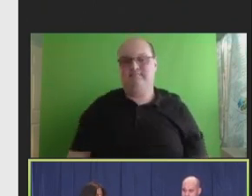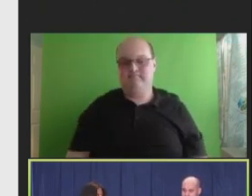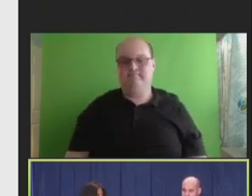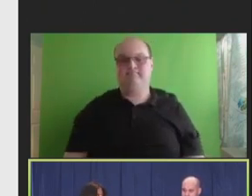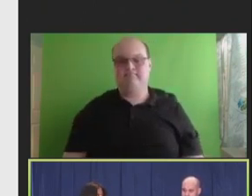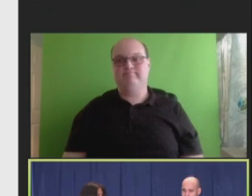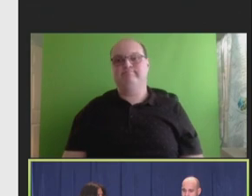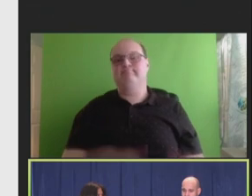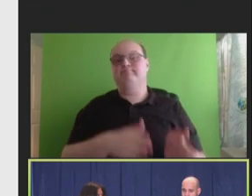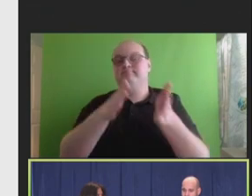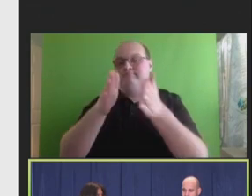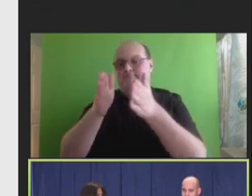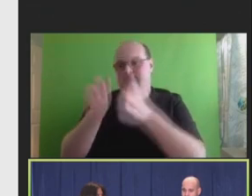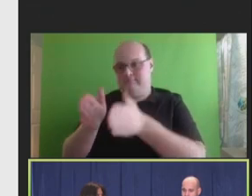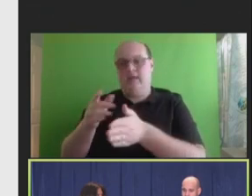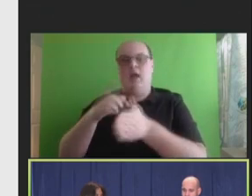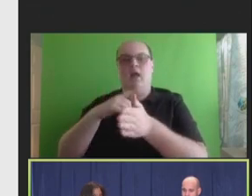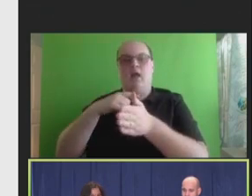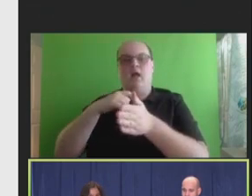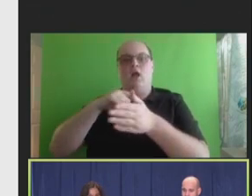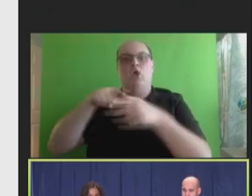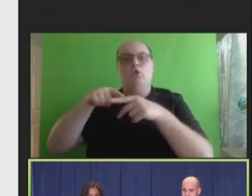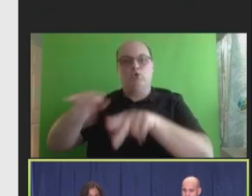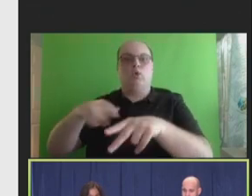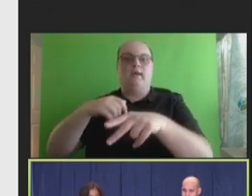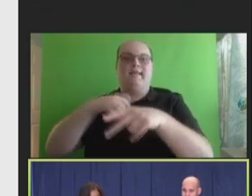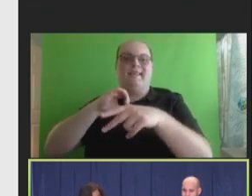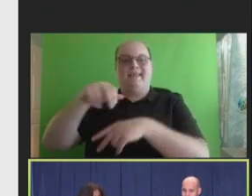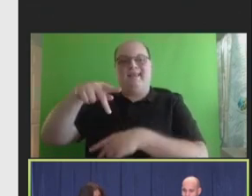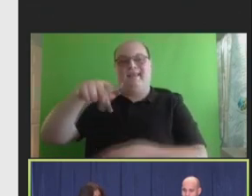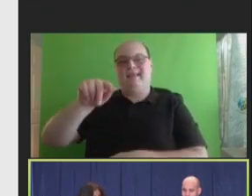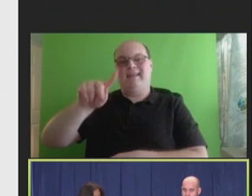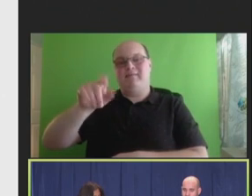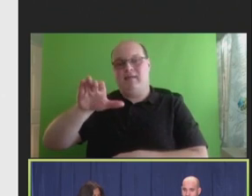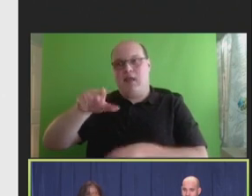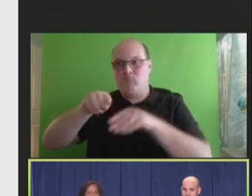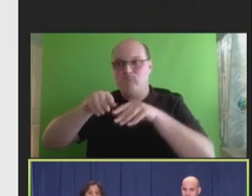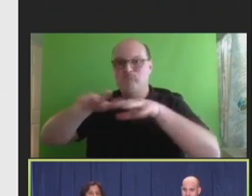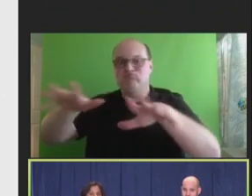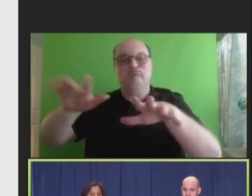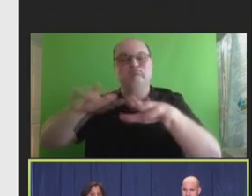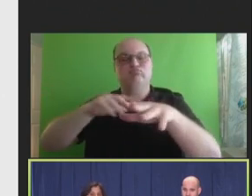during the COVID pandemic is I've encouraged -- when we communicate about vaccines to really